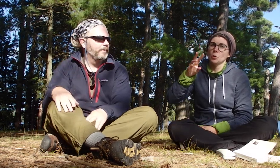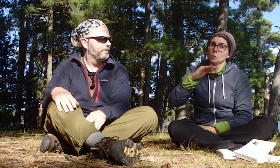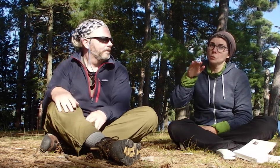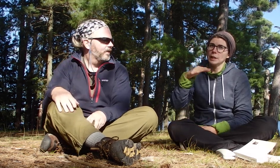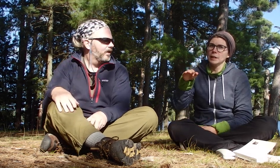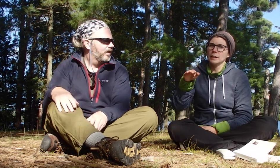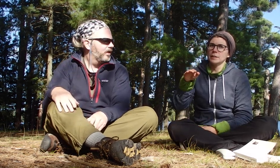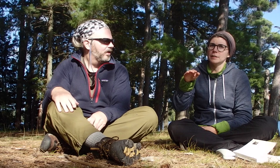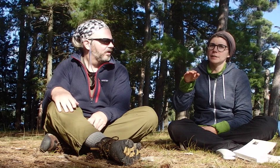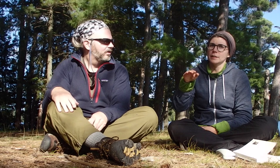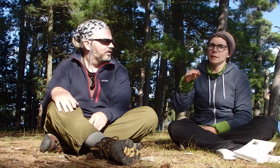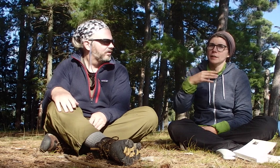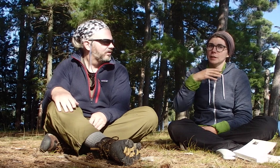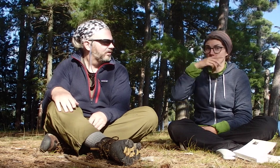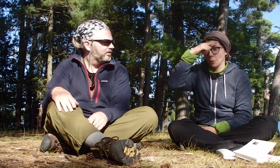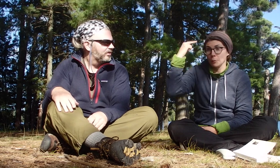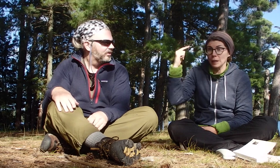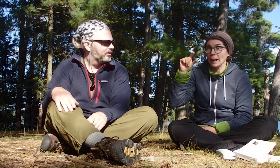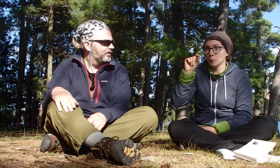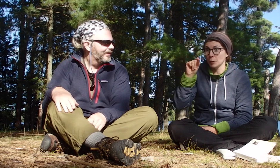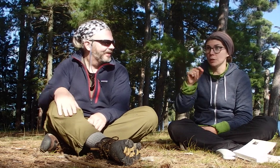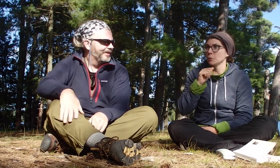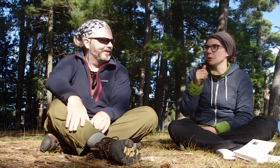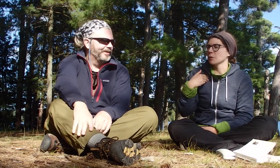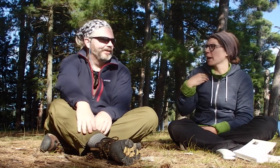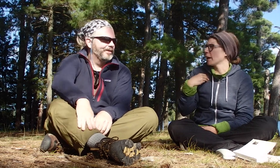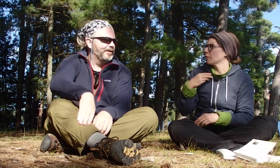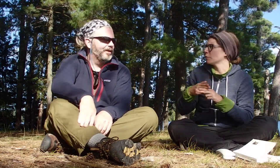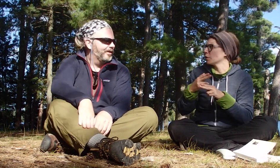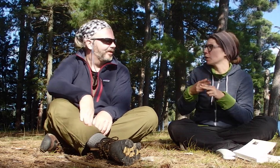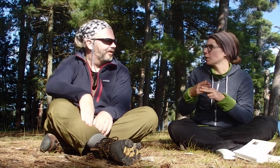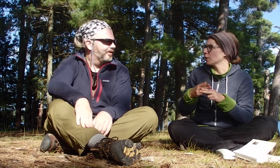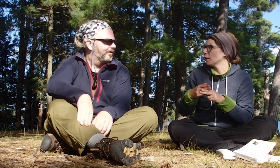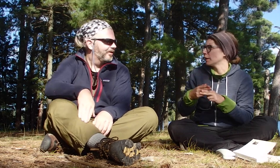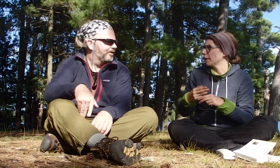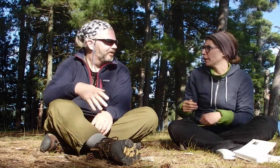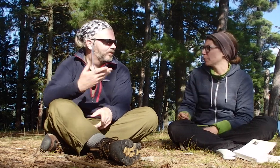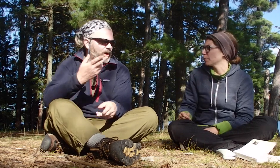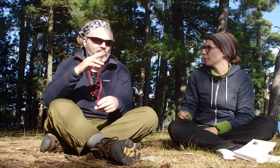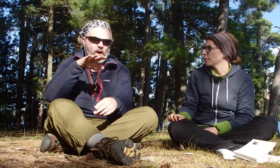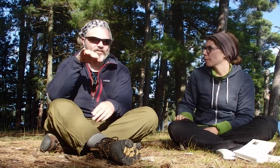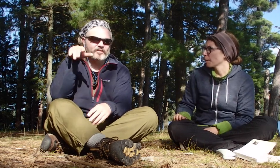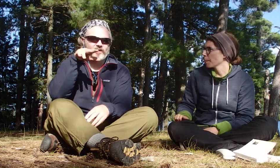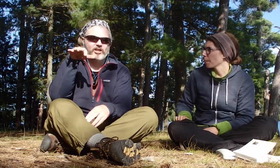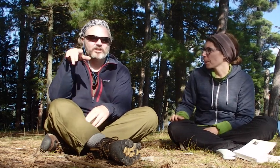Crow is black bird. We don't have the name.